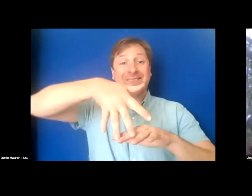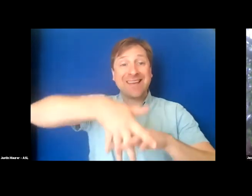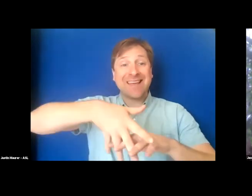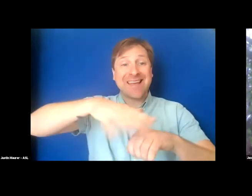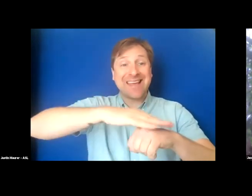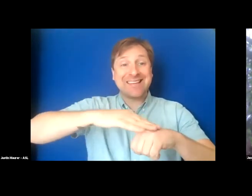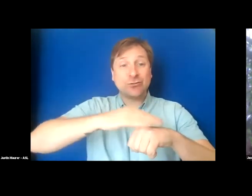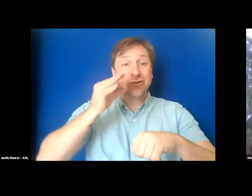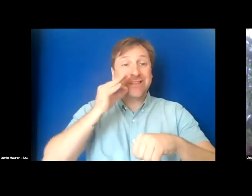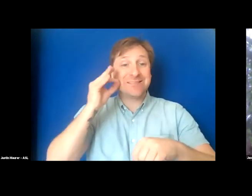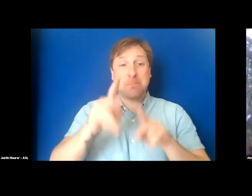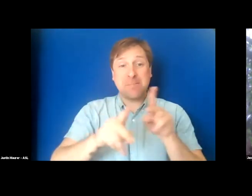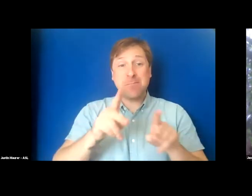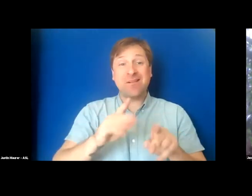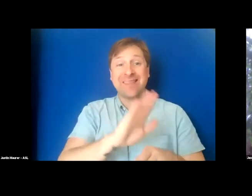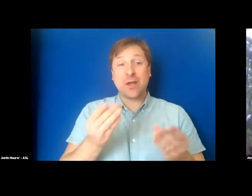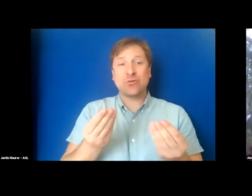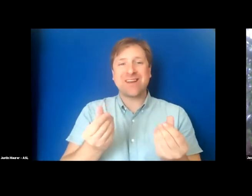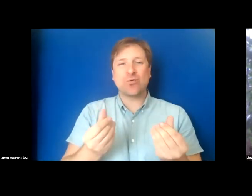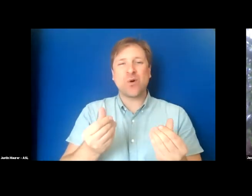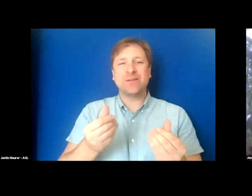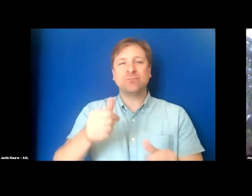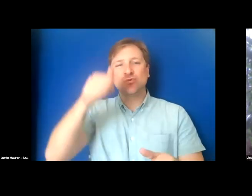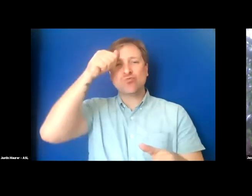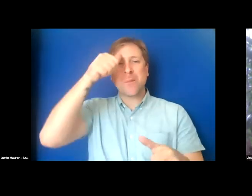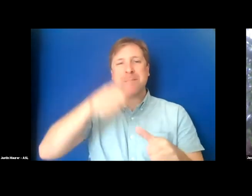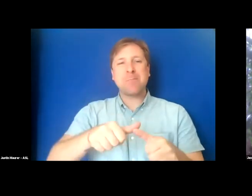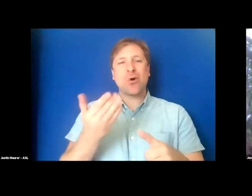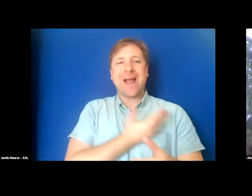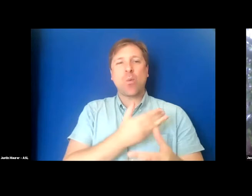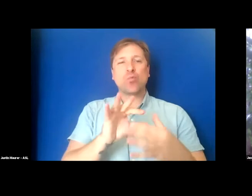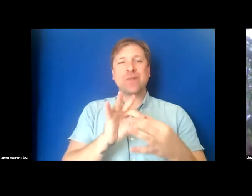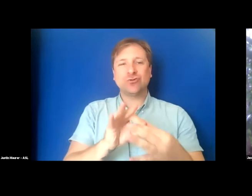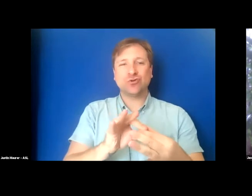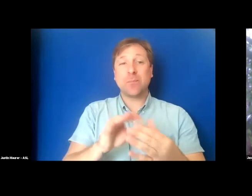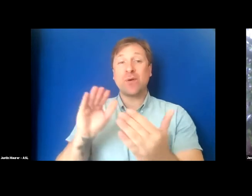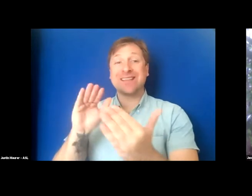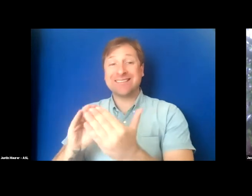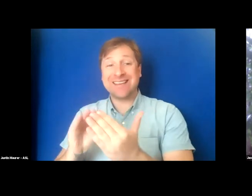and as a reminder to rethink our relationship with our city, the land, and the surrounding environment.